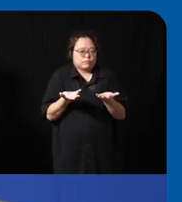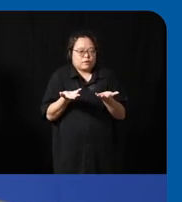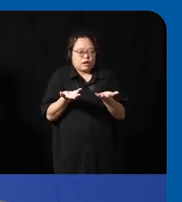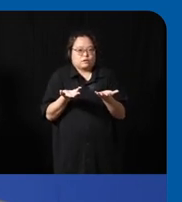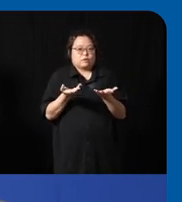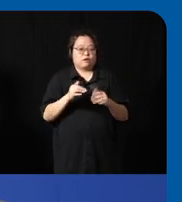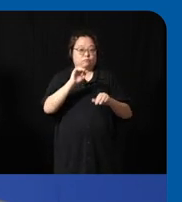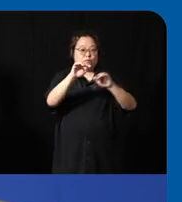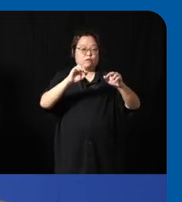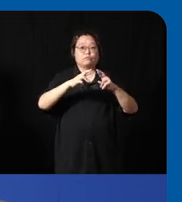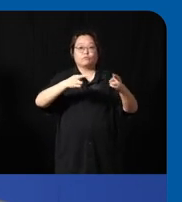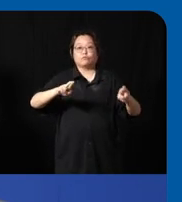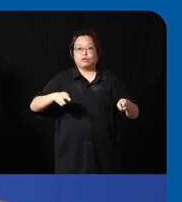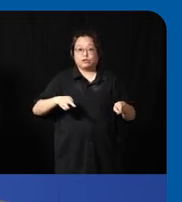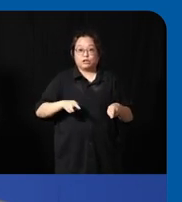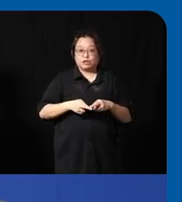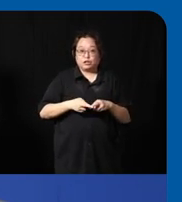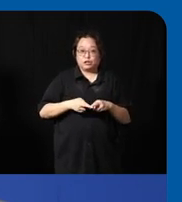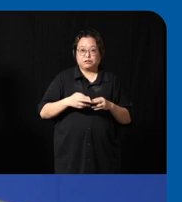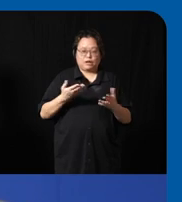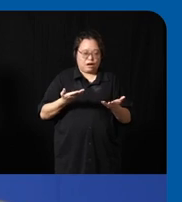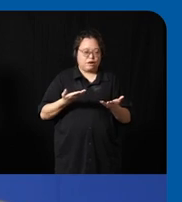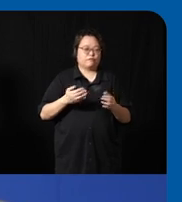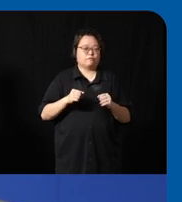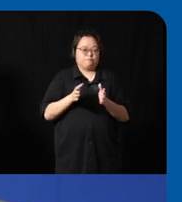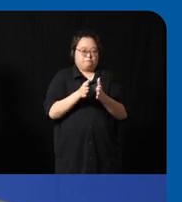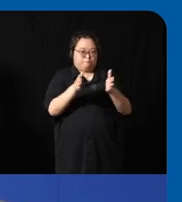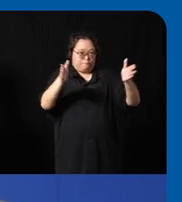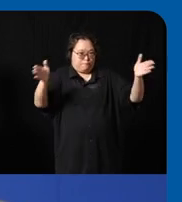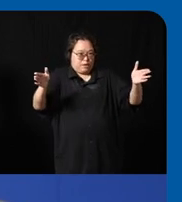to a different region to a bigger dis bigger disability Market out there in the world as